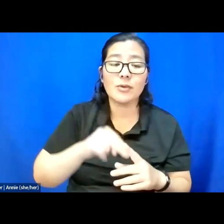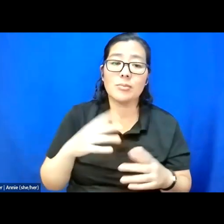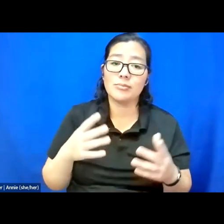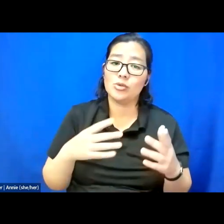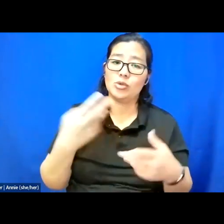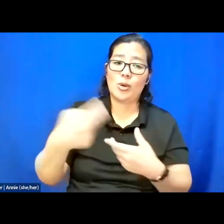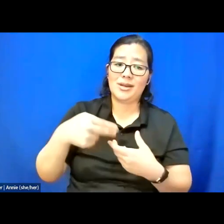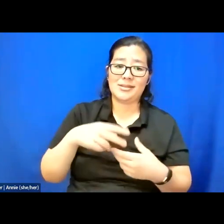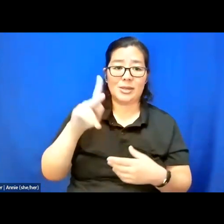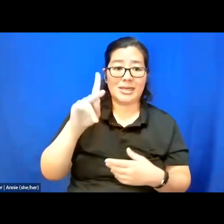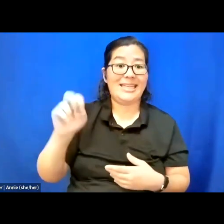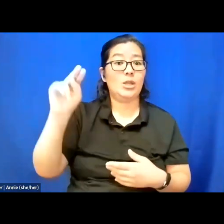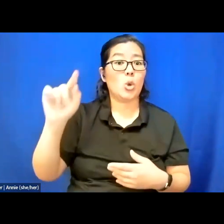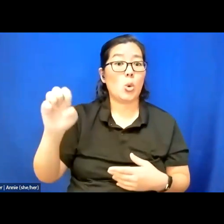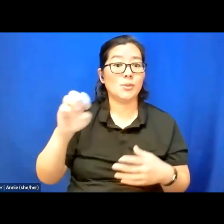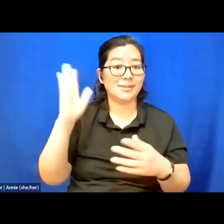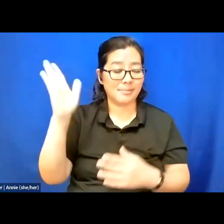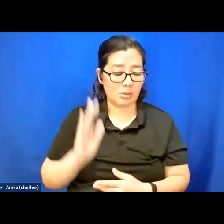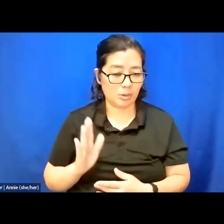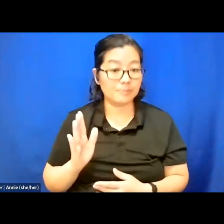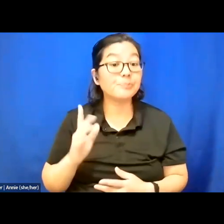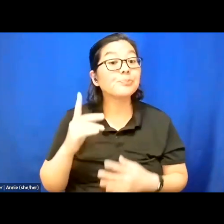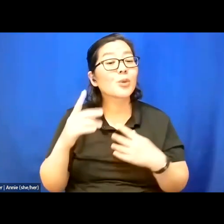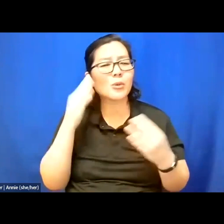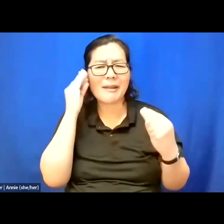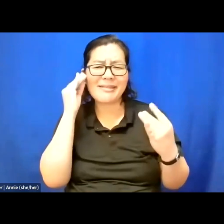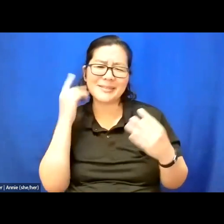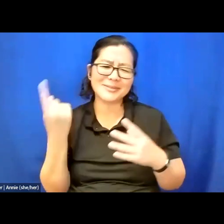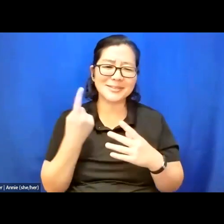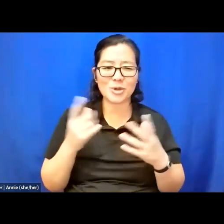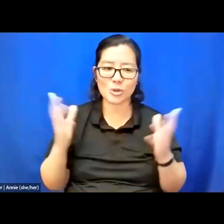When we were trying to think of someone who could usher us into a day